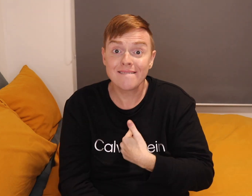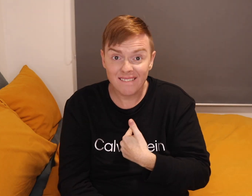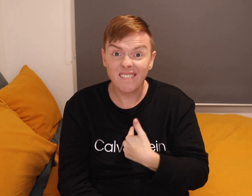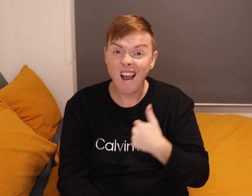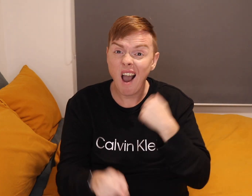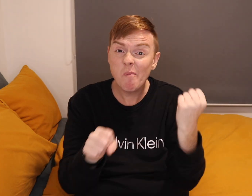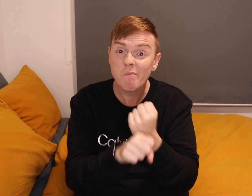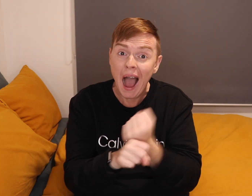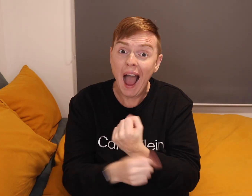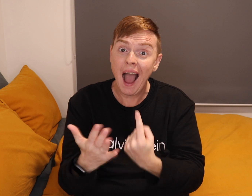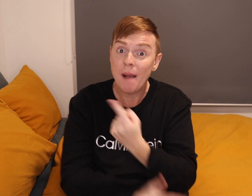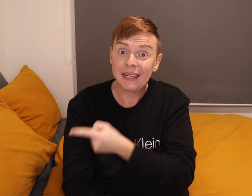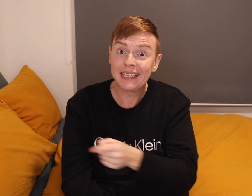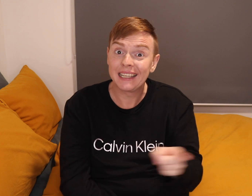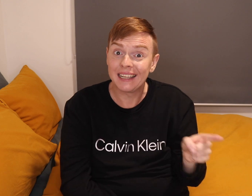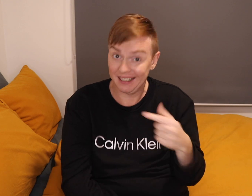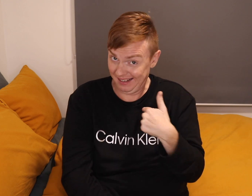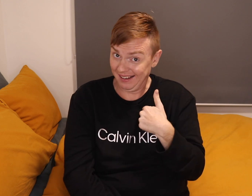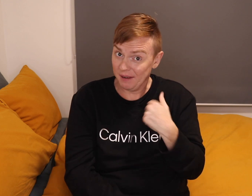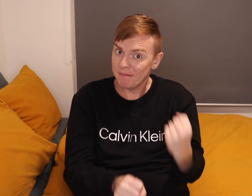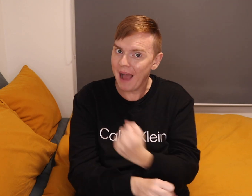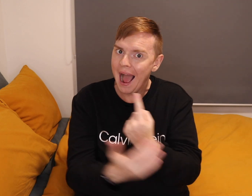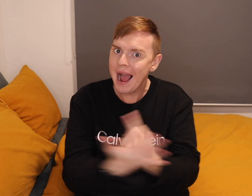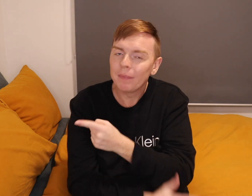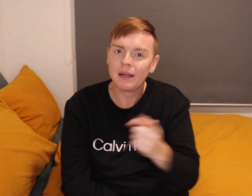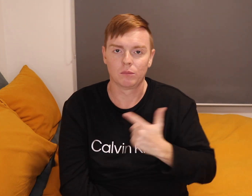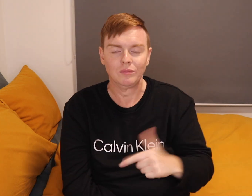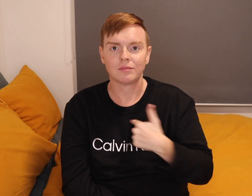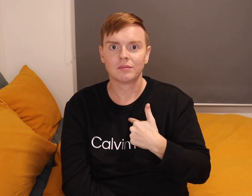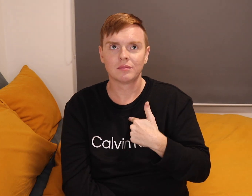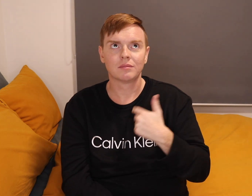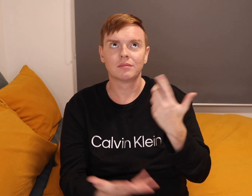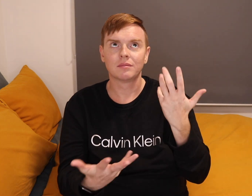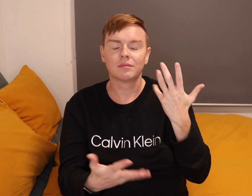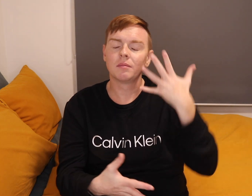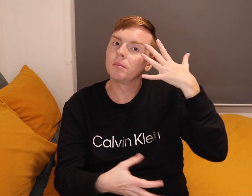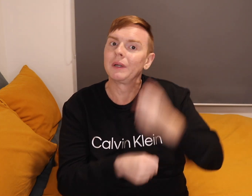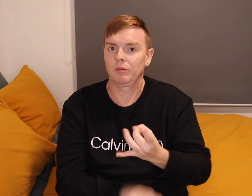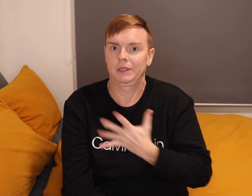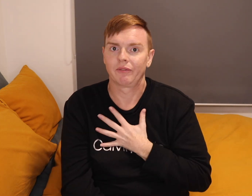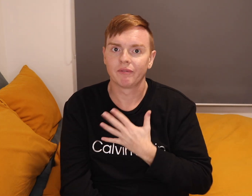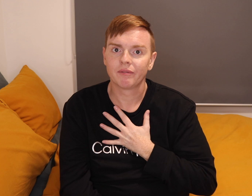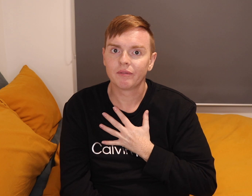I made them happen. I made it happen. Because I believe in myself.